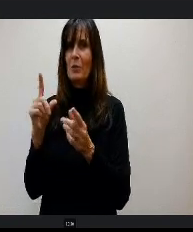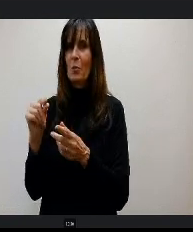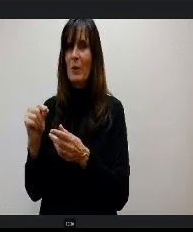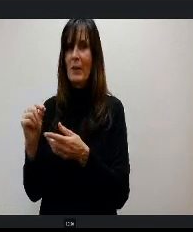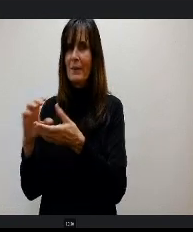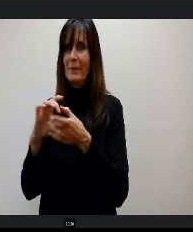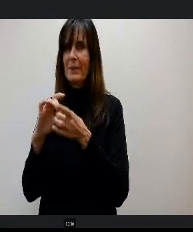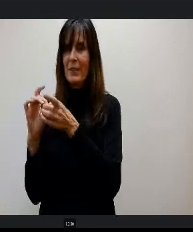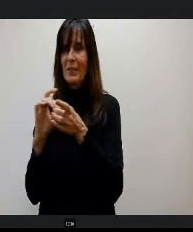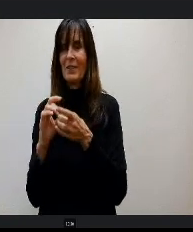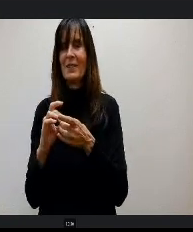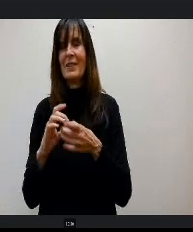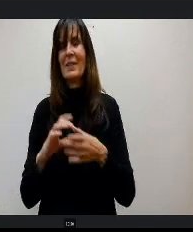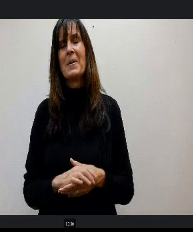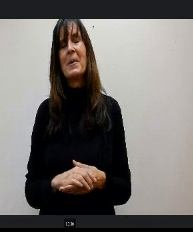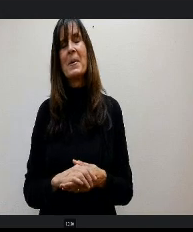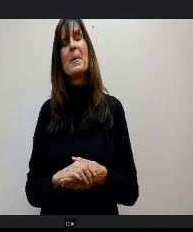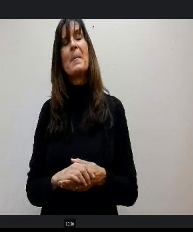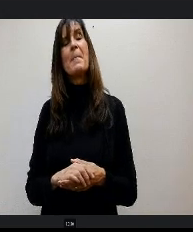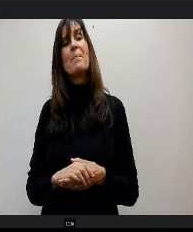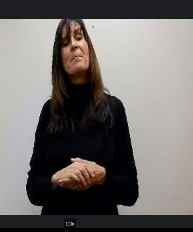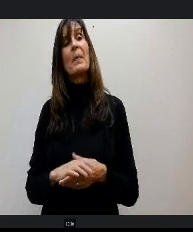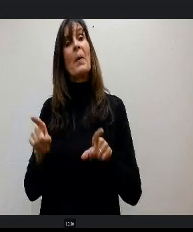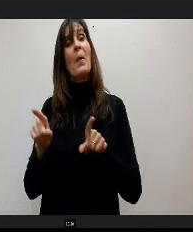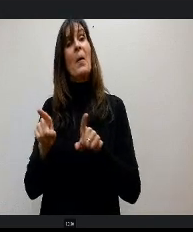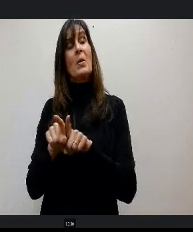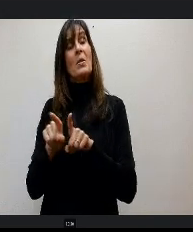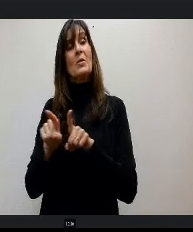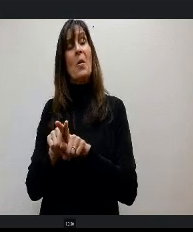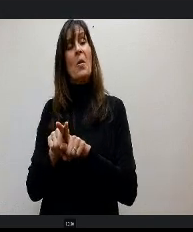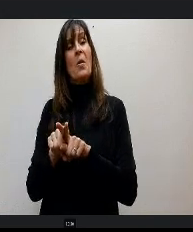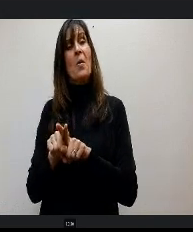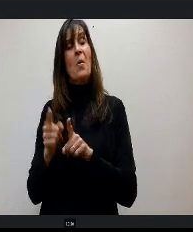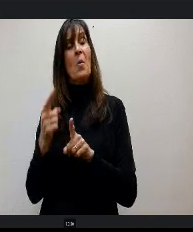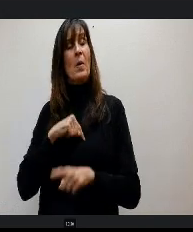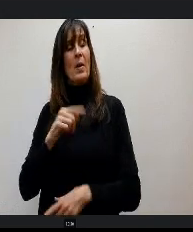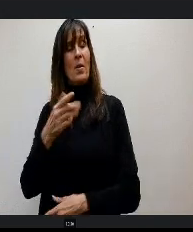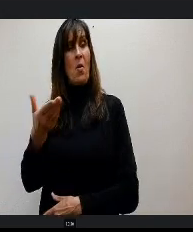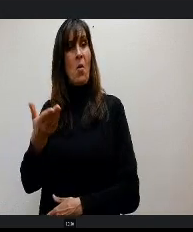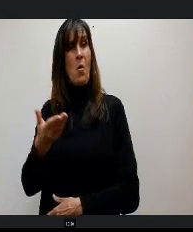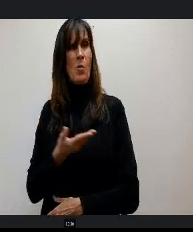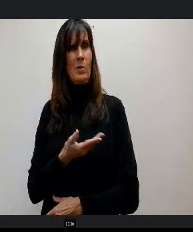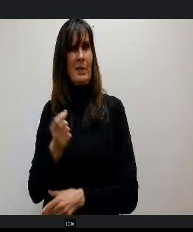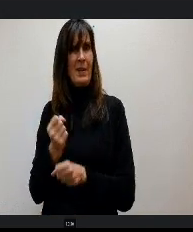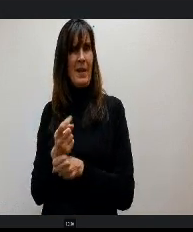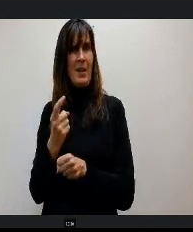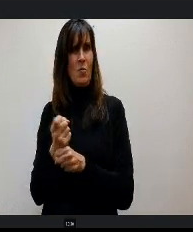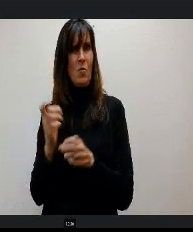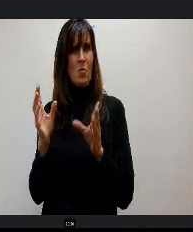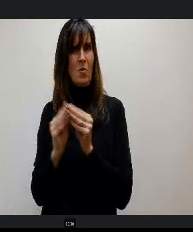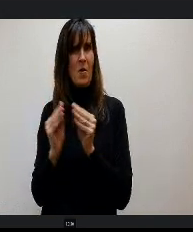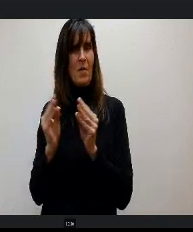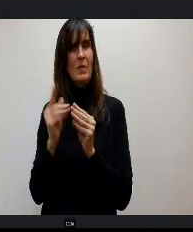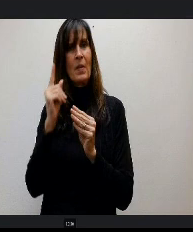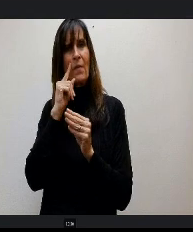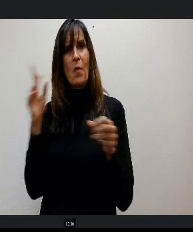As a part of that we are hosting, there is a annual conference for the entire network and they have asked us